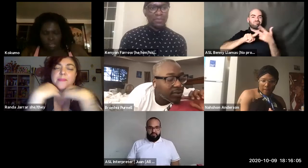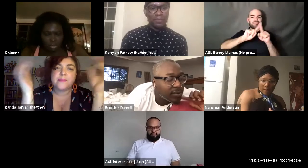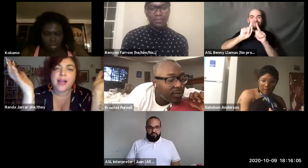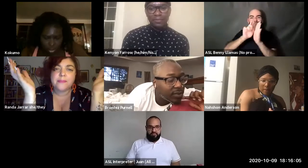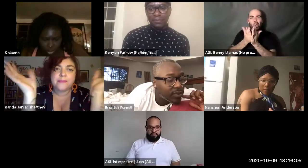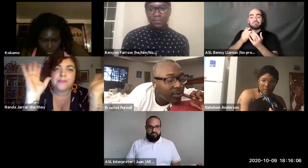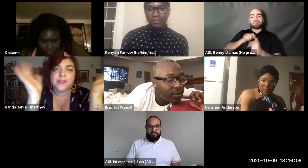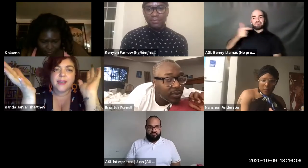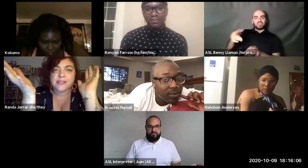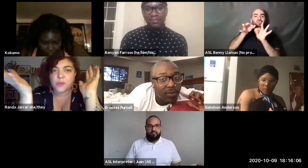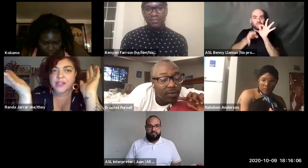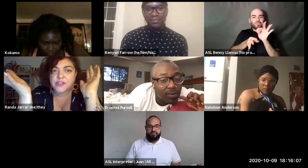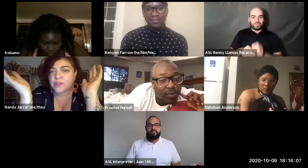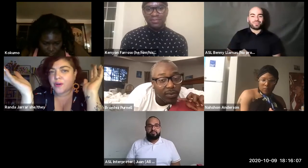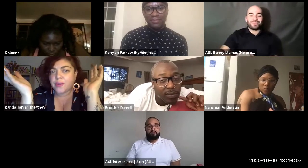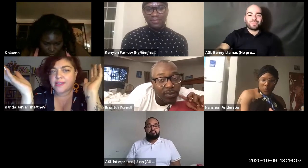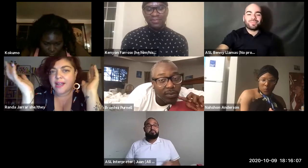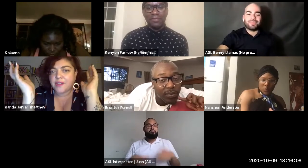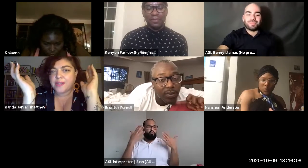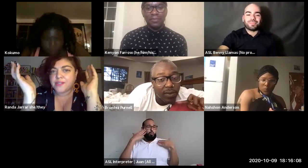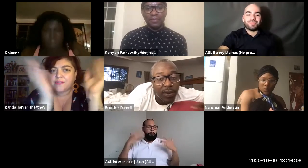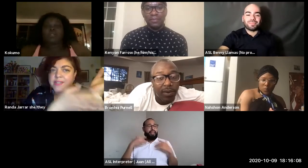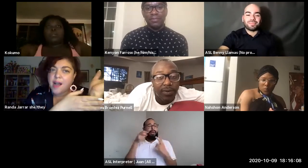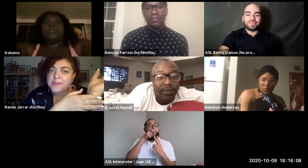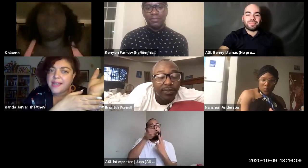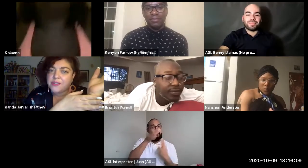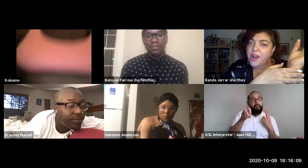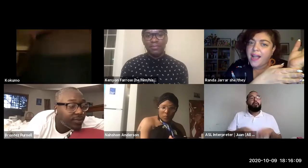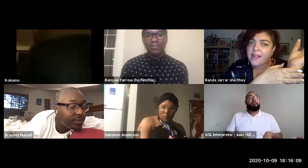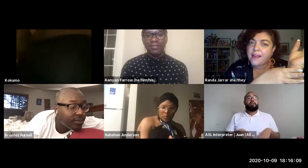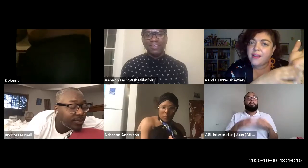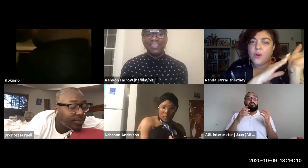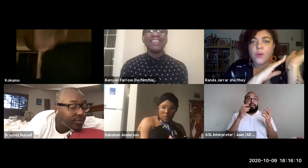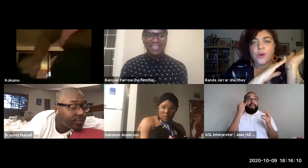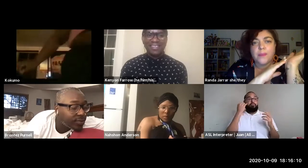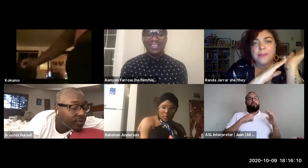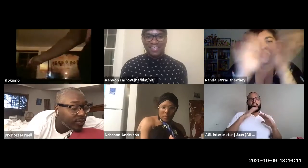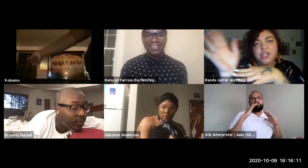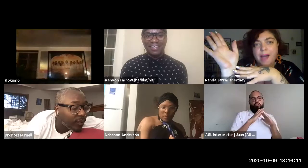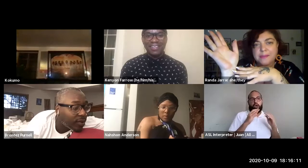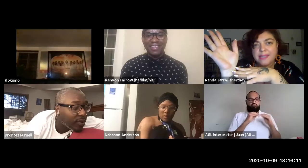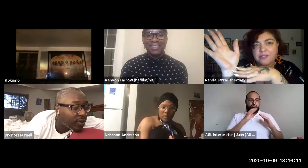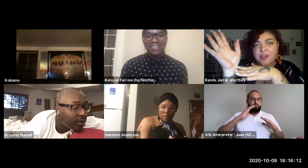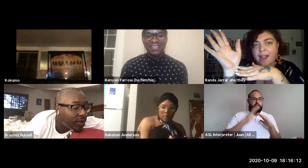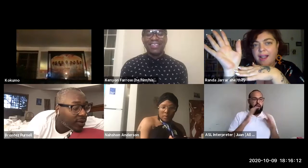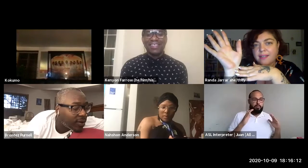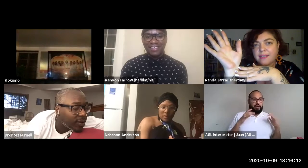Randa Jarrar she/they: I'm, I'm a switch. So it's either my service top soundtrack or my pushy bottom soundtrack.